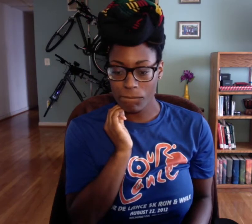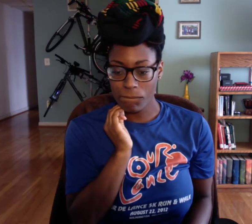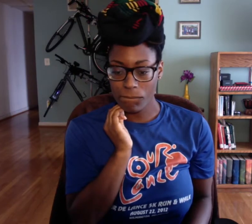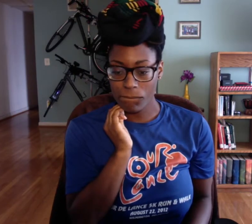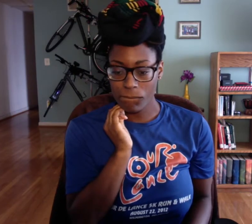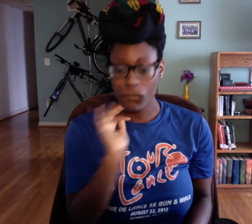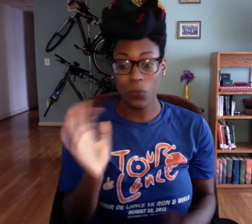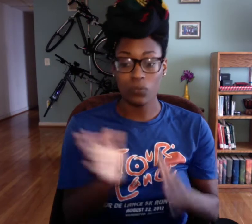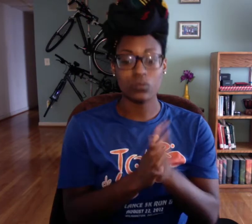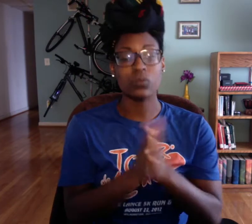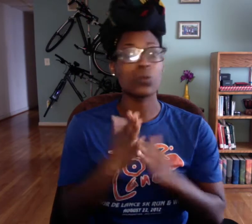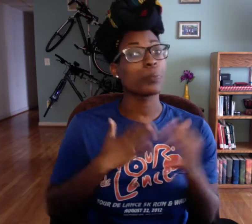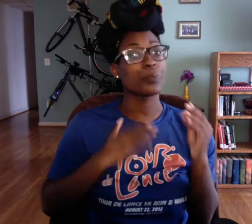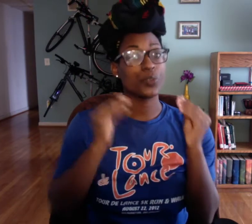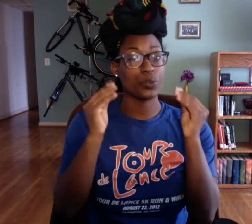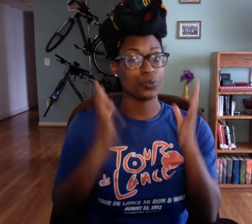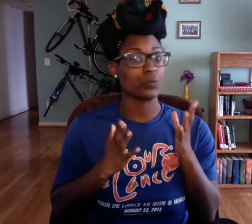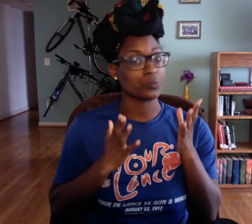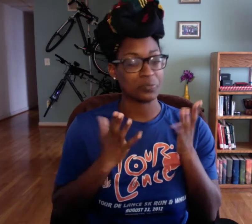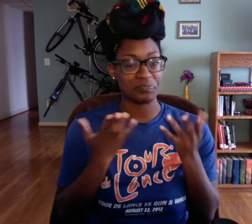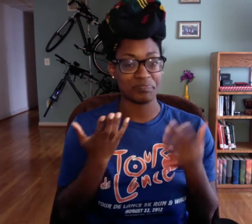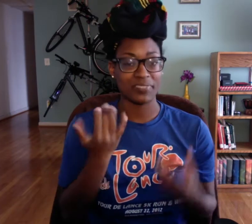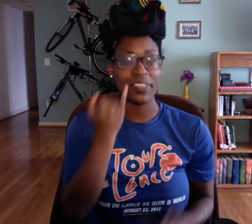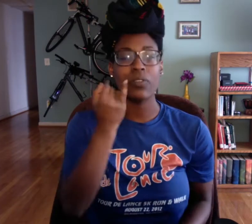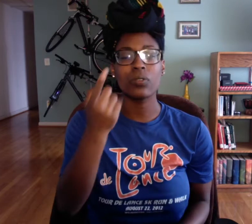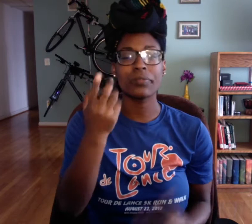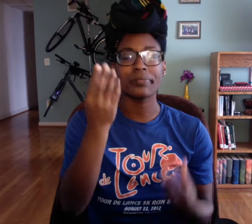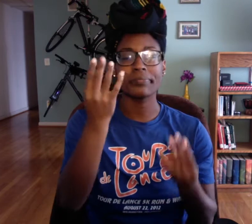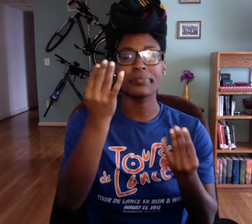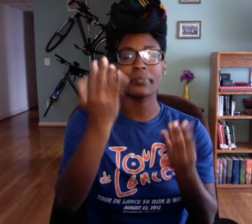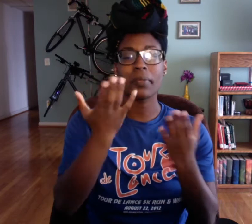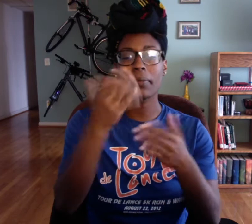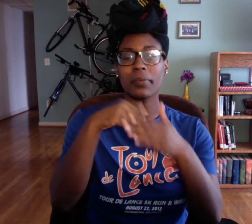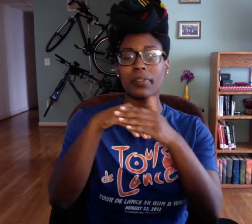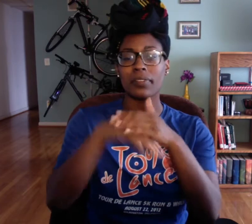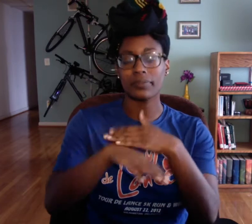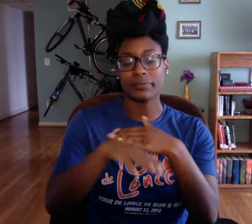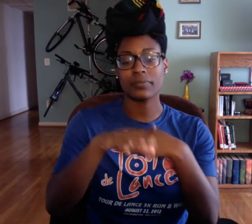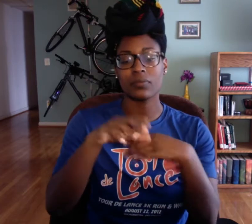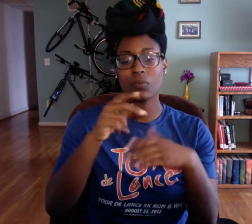Oh, so my teachers.